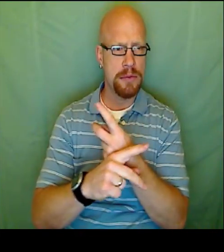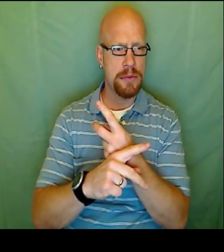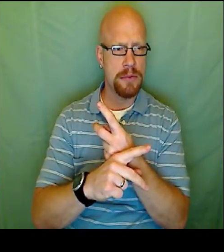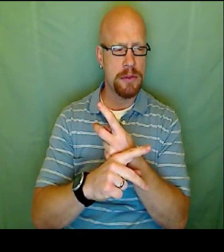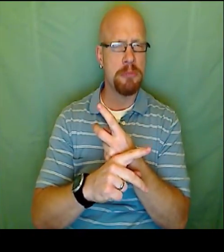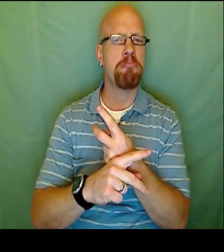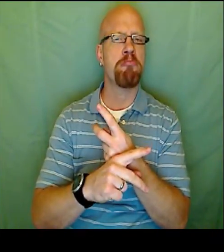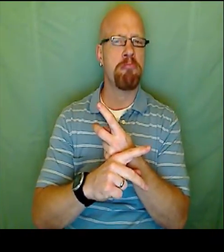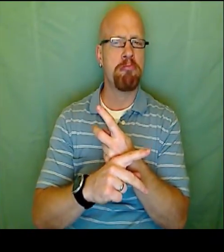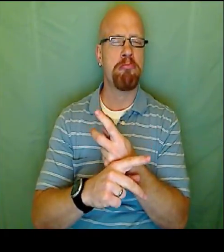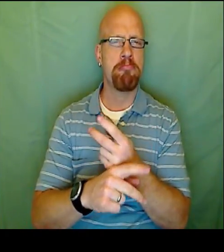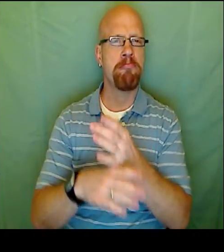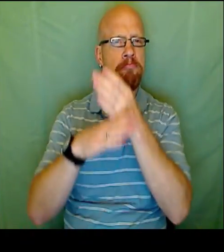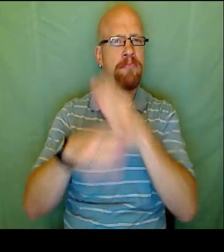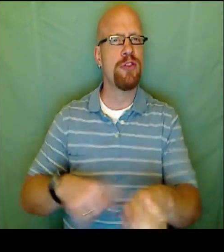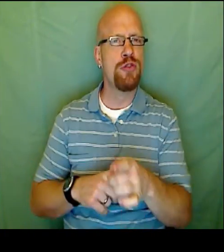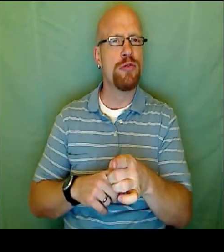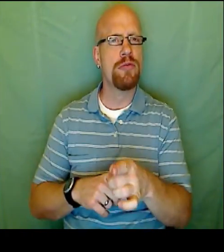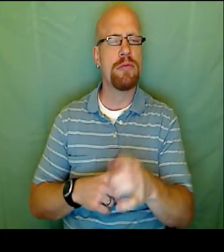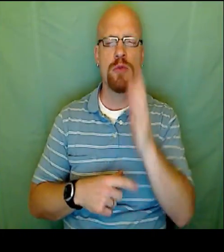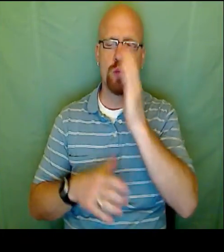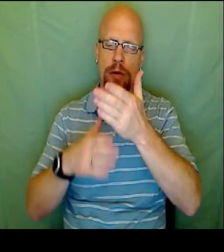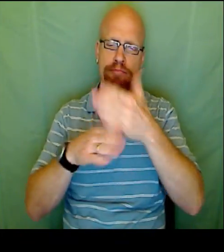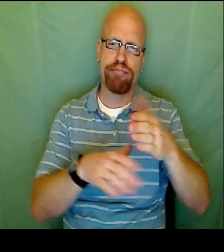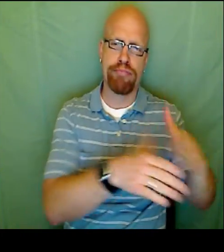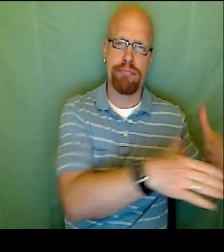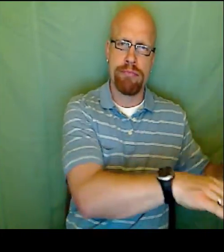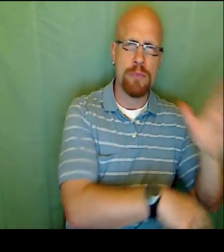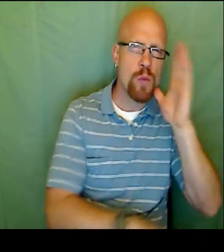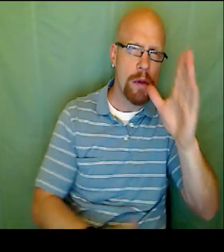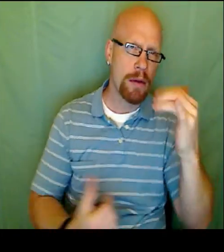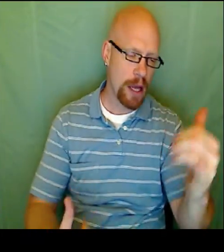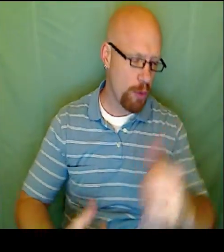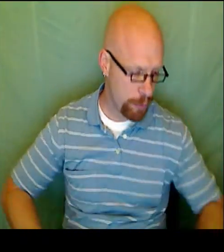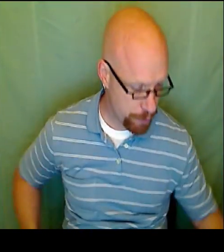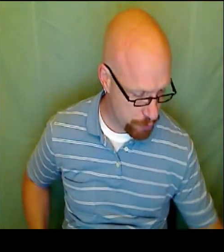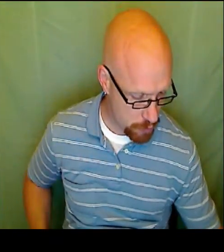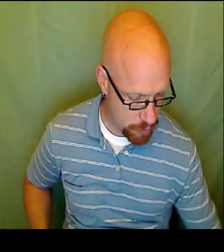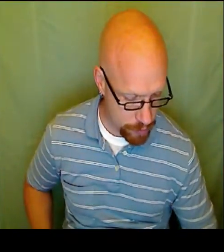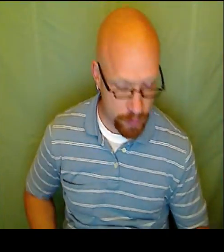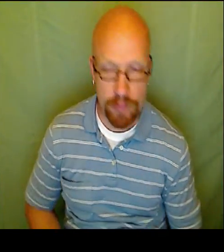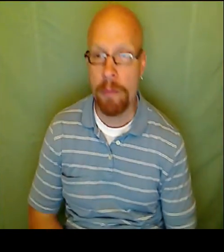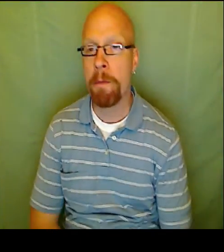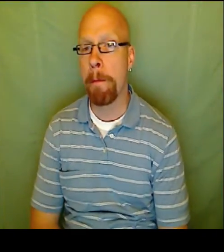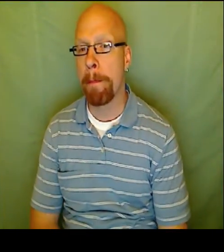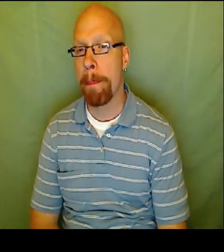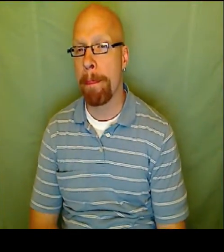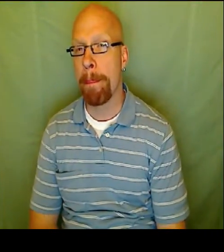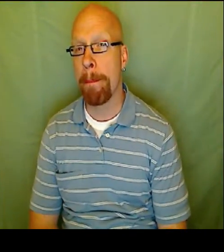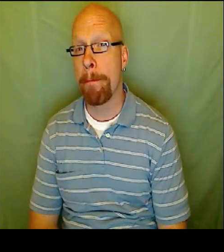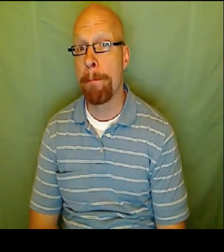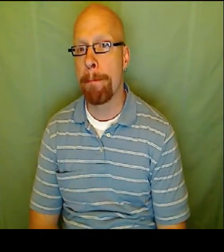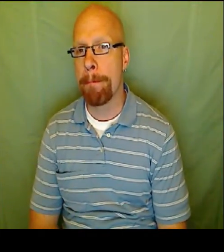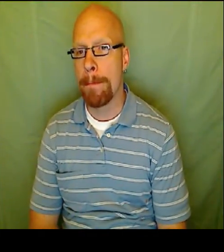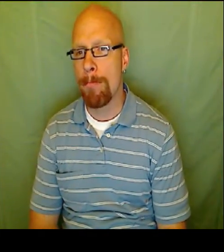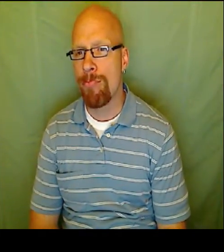The relationship between the two and the Y is multiplication. So the inverse operation wo be division or the opposite you could say.